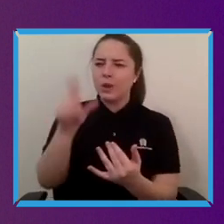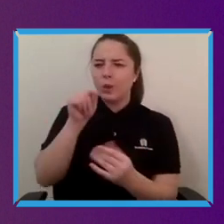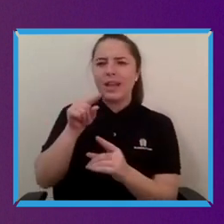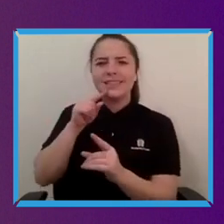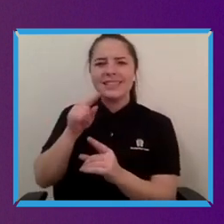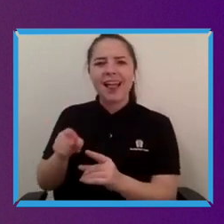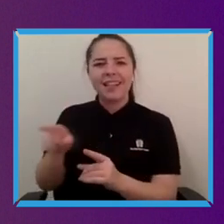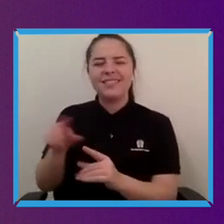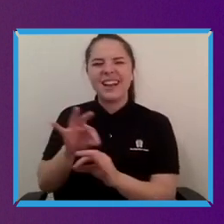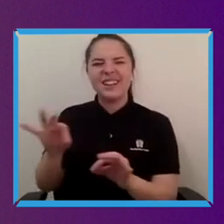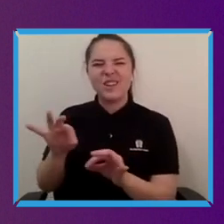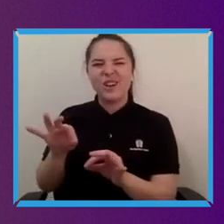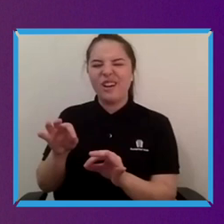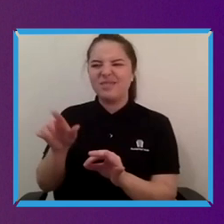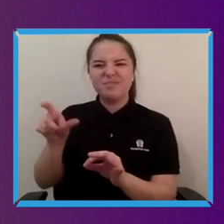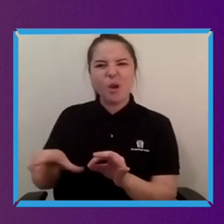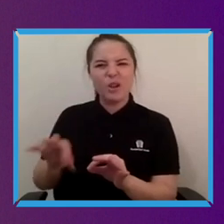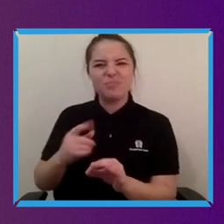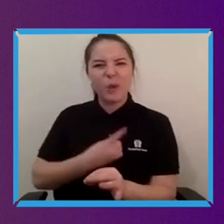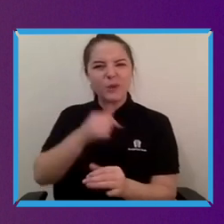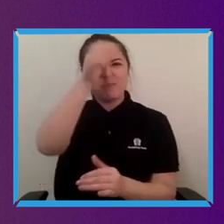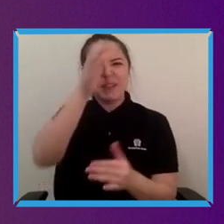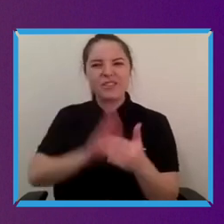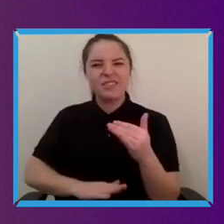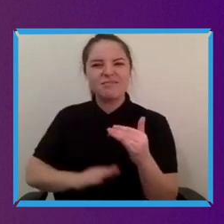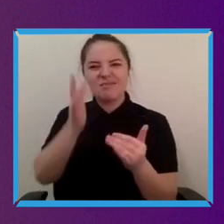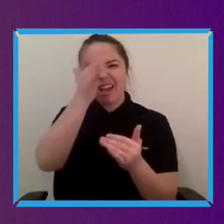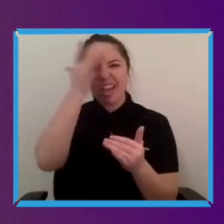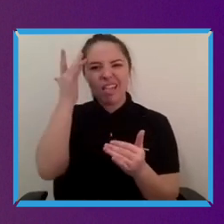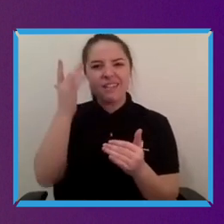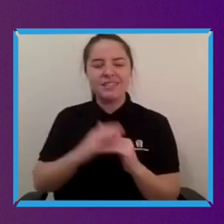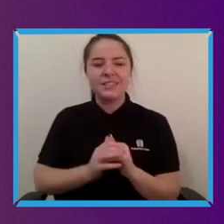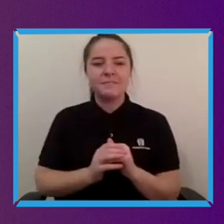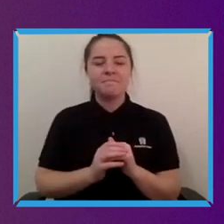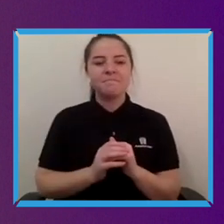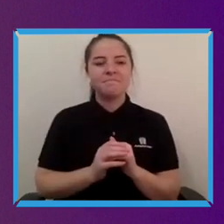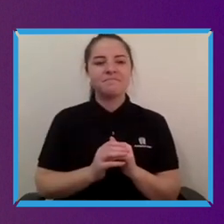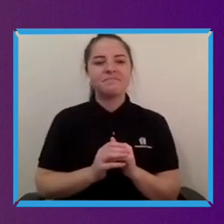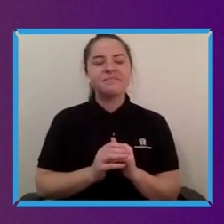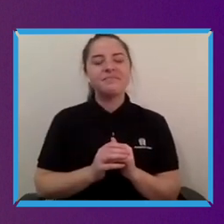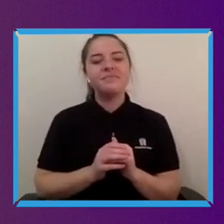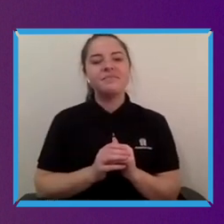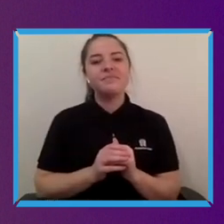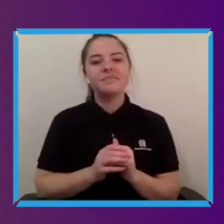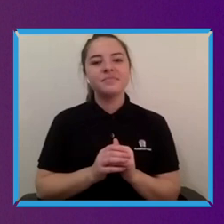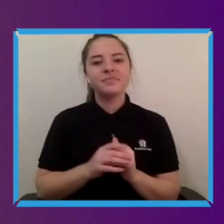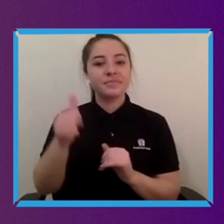people with disabilities going into you know professions like design, software engineering, like all of those sorts of things where they